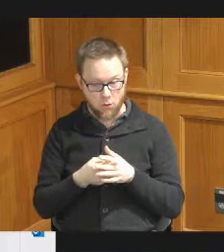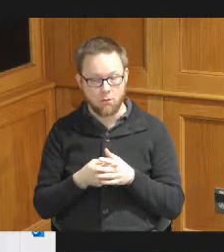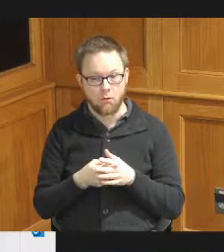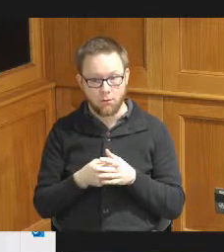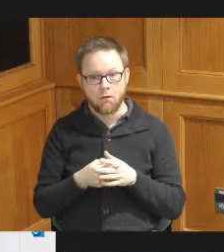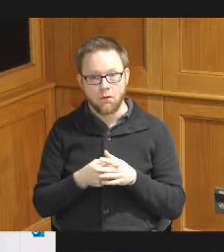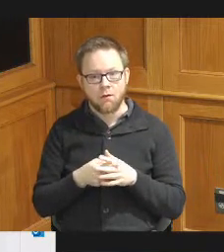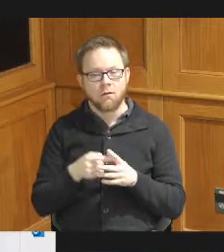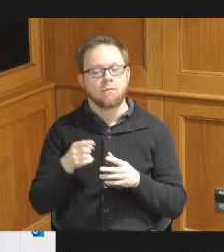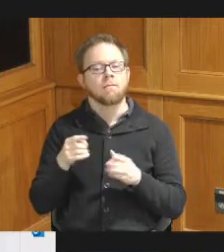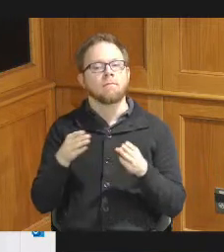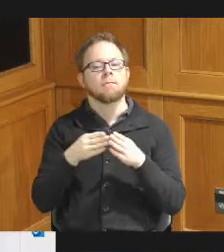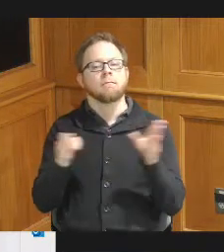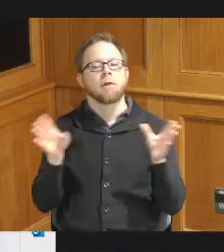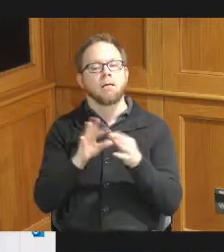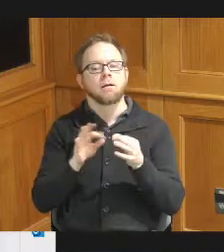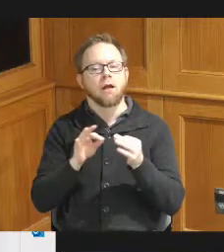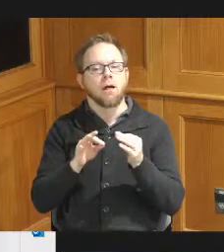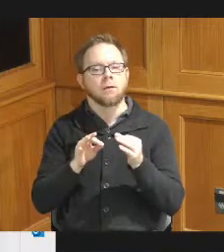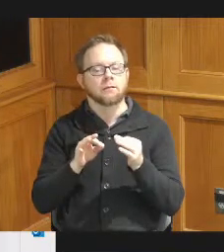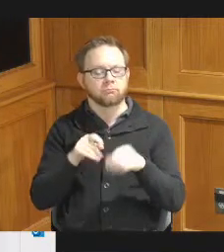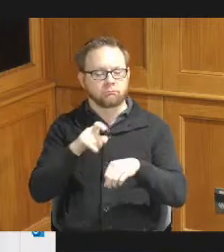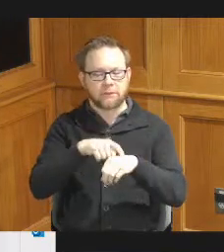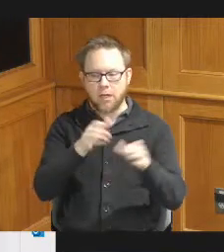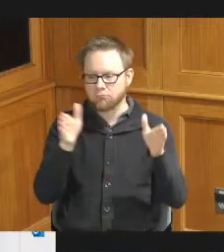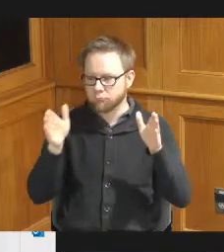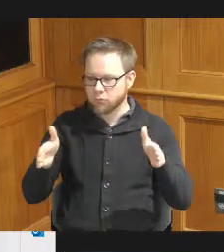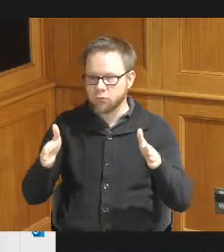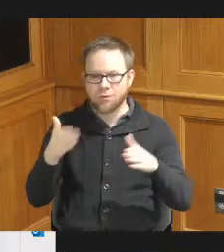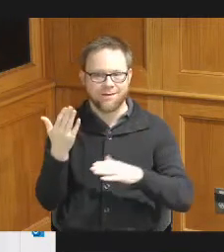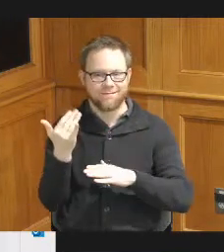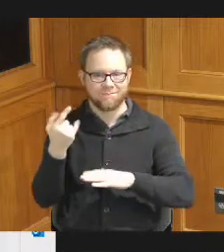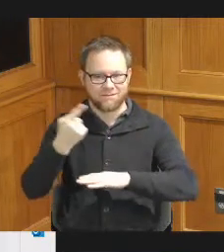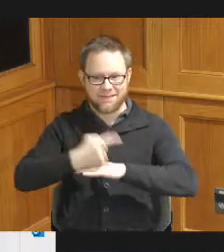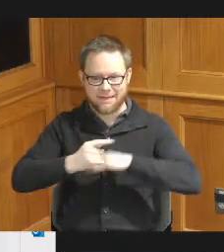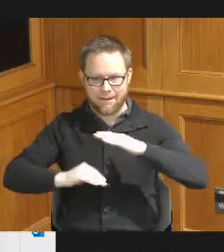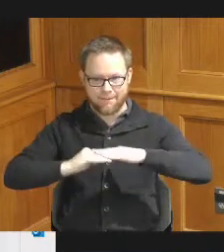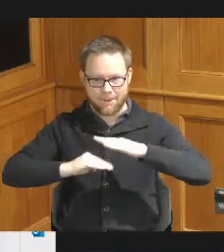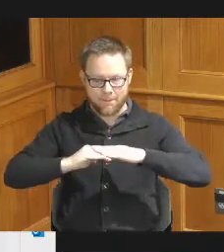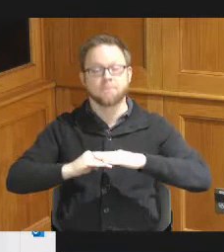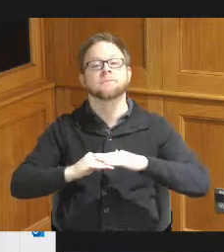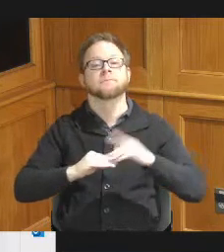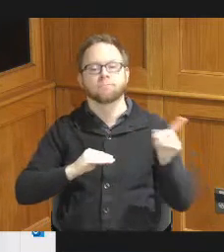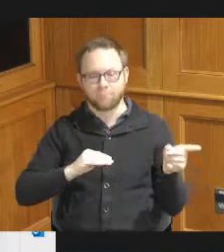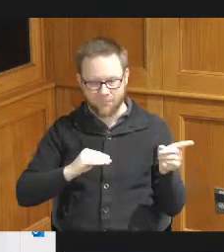a public comment period of at least 15 days and hold a public hearing which we are doing today